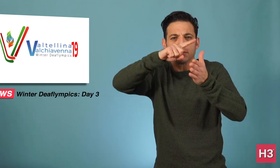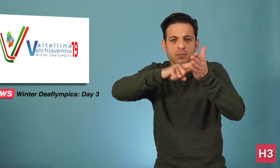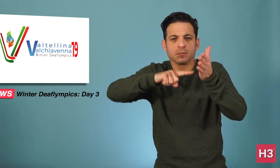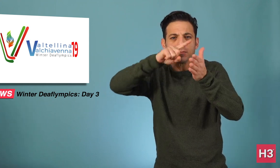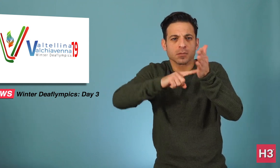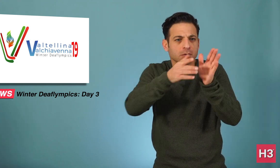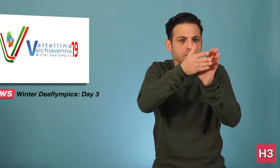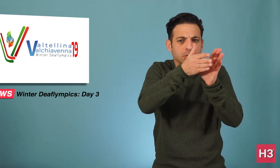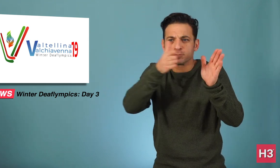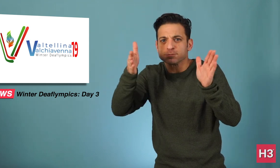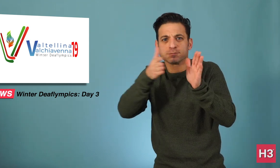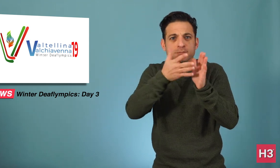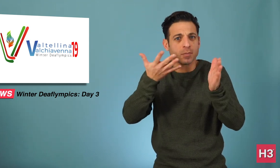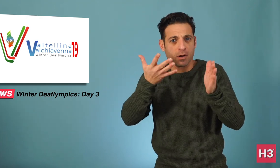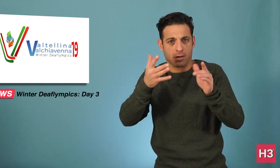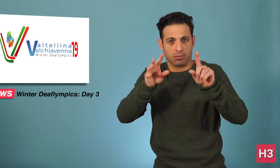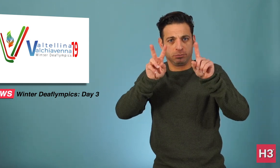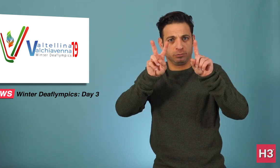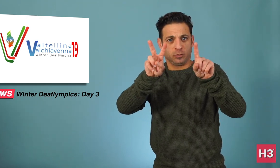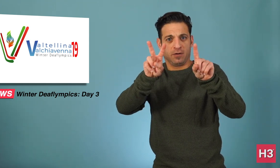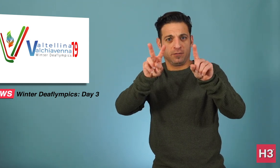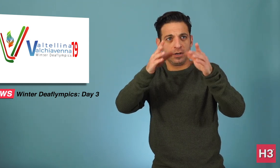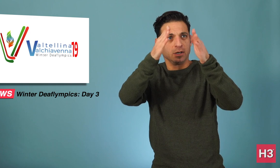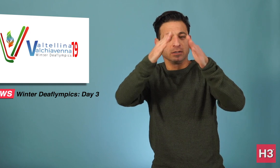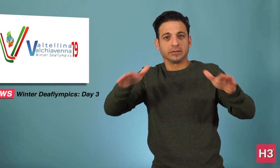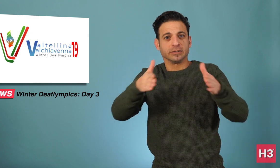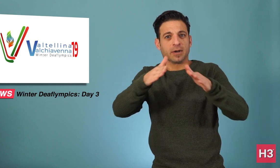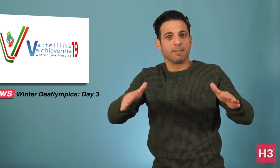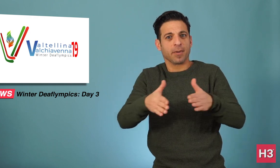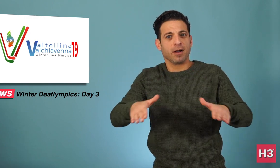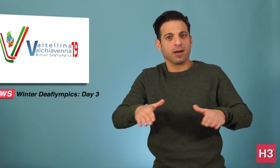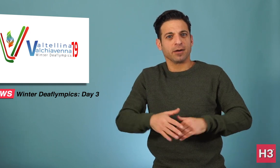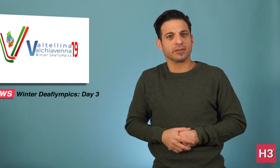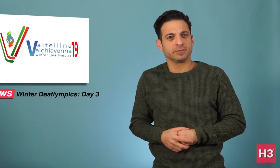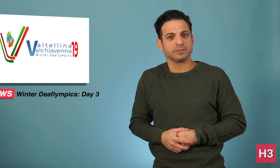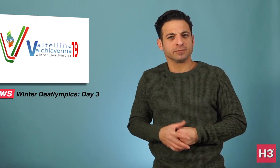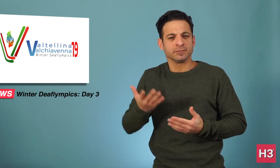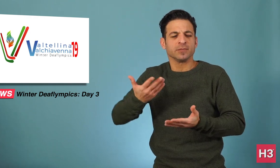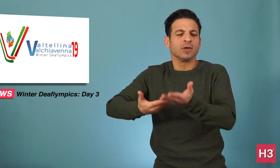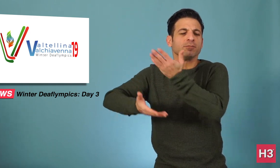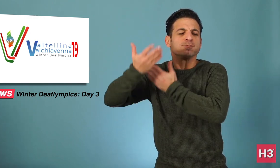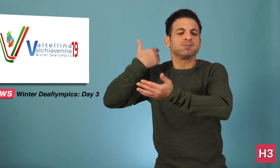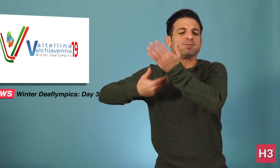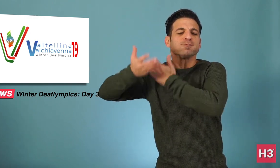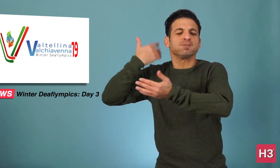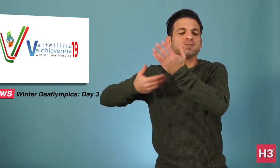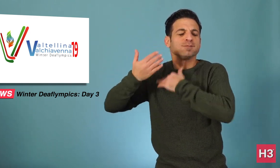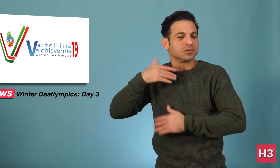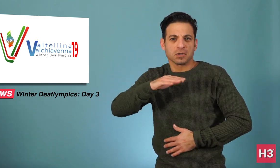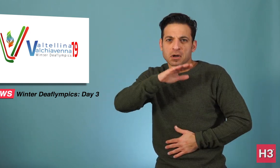has been held in December. It's usually